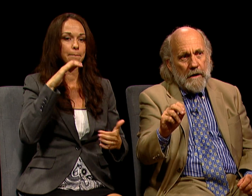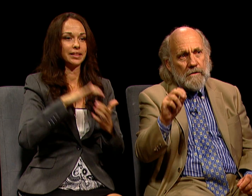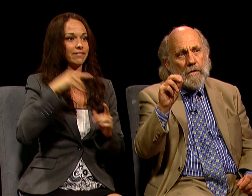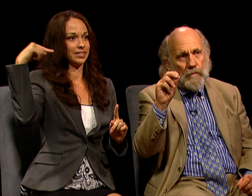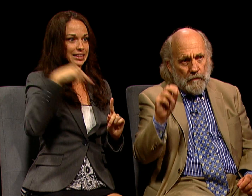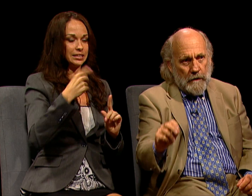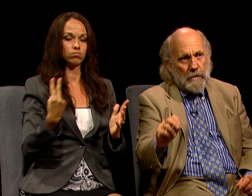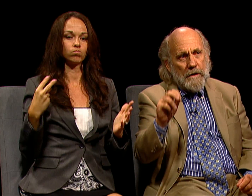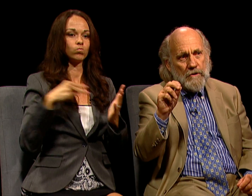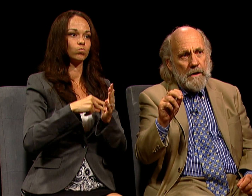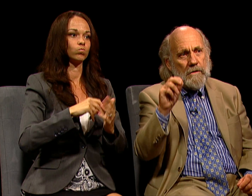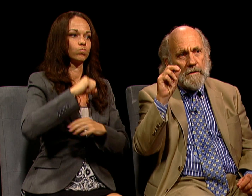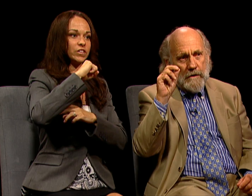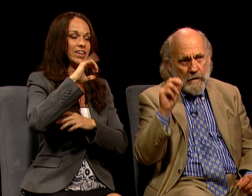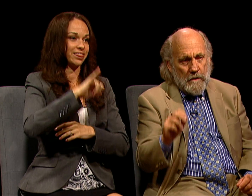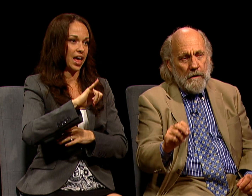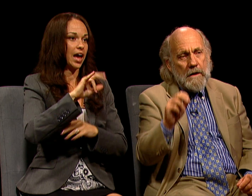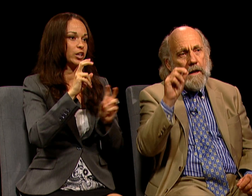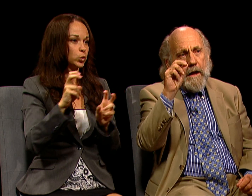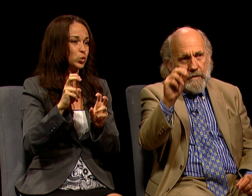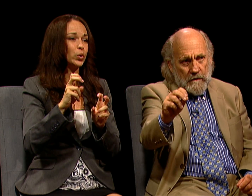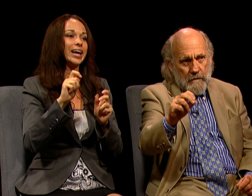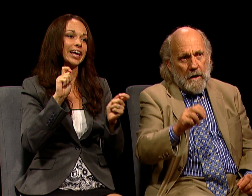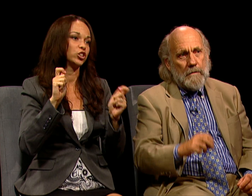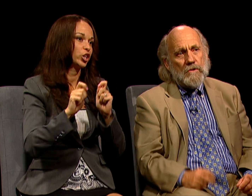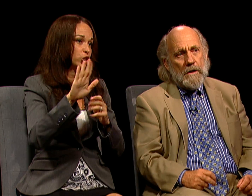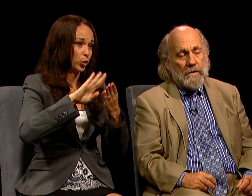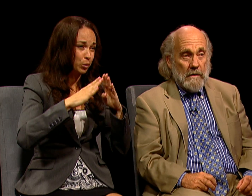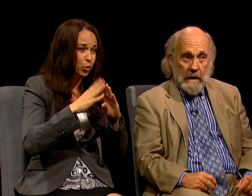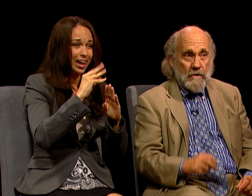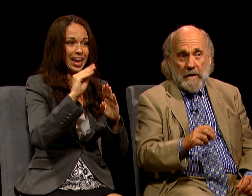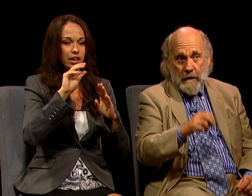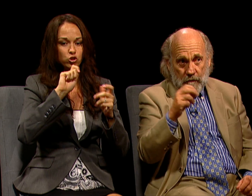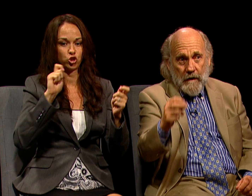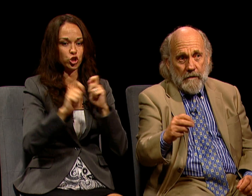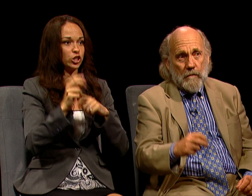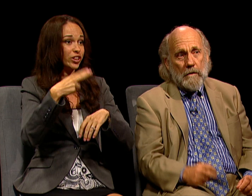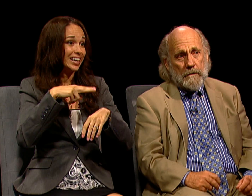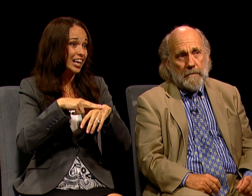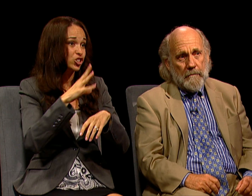THAT LITERALLY CHANGES THEIR COMMUNITY AND SOMETIMES CHANGES THE NATION AND THE FATE OF THE WORLD.